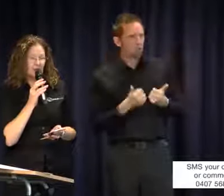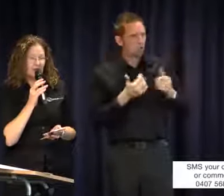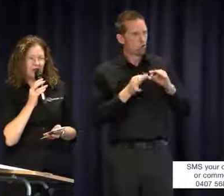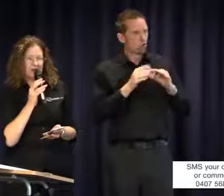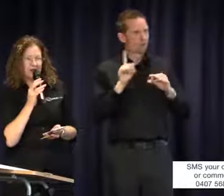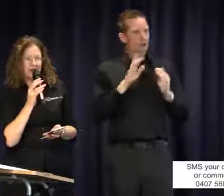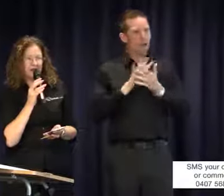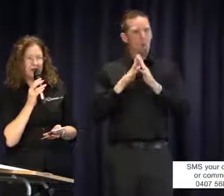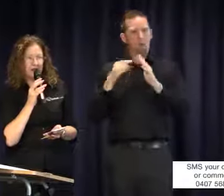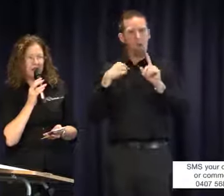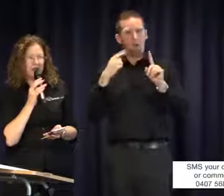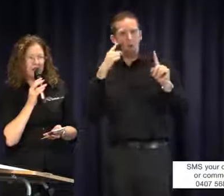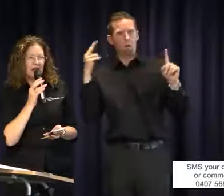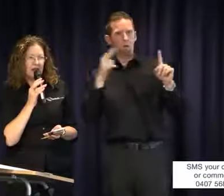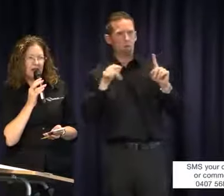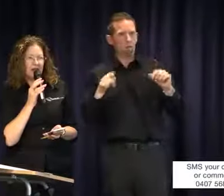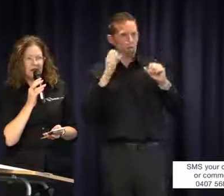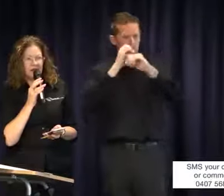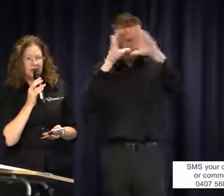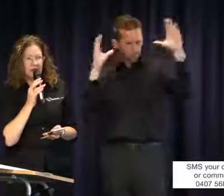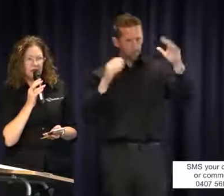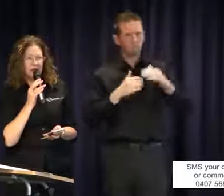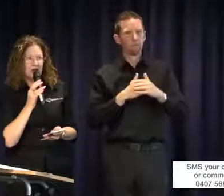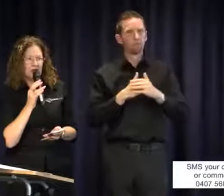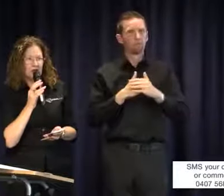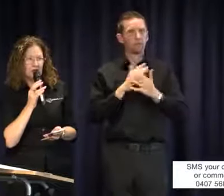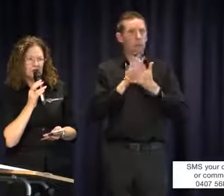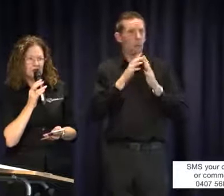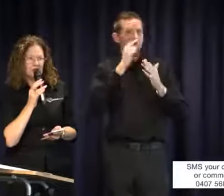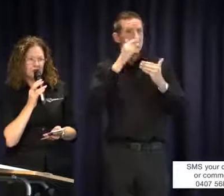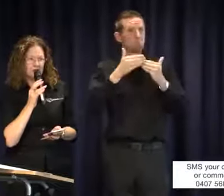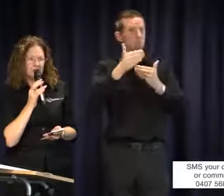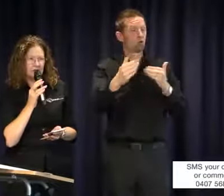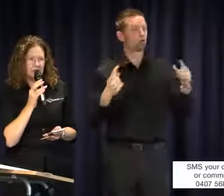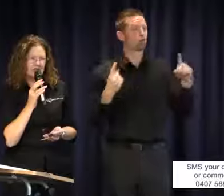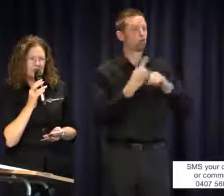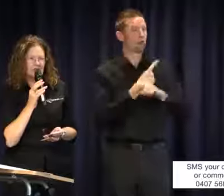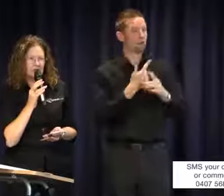the way I see it and how I think things could change if it was given the attention that